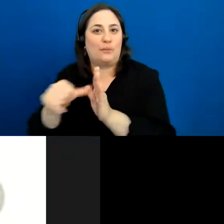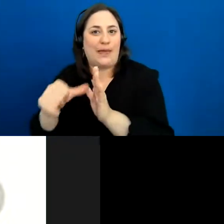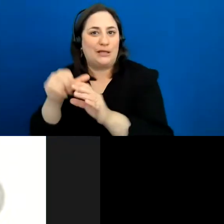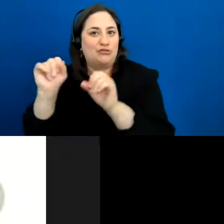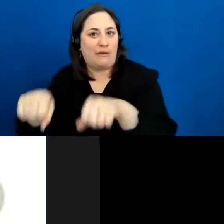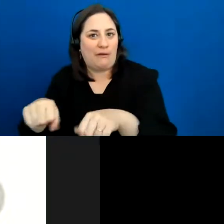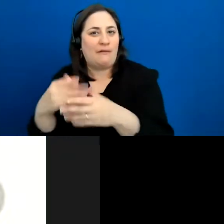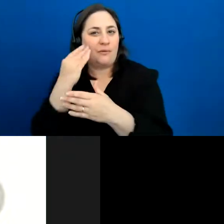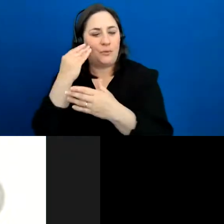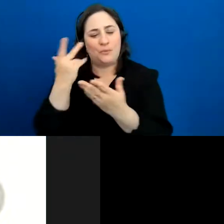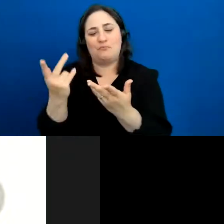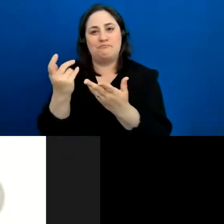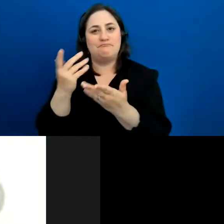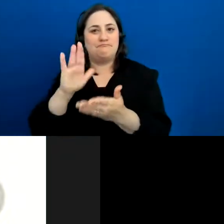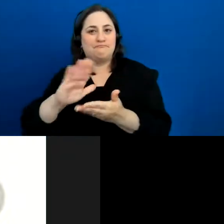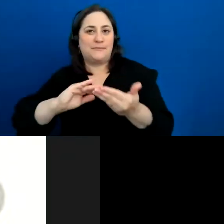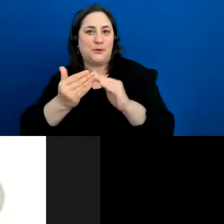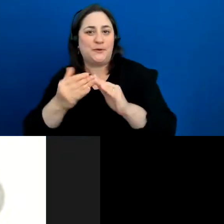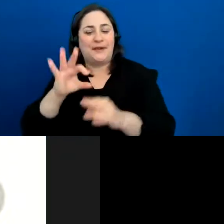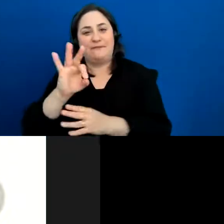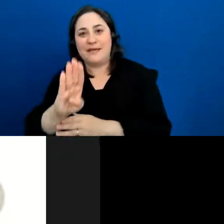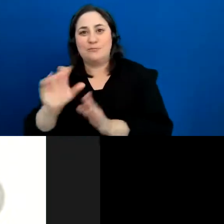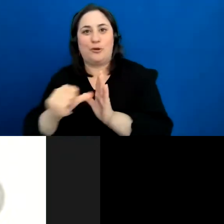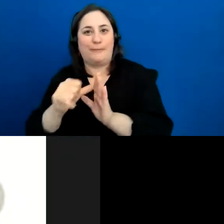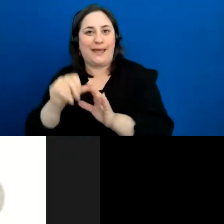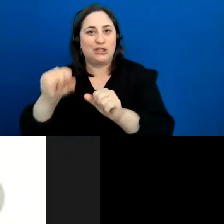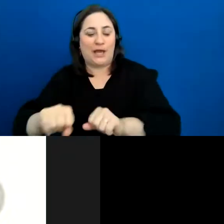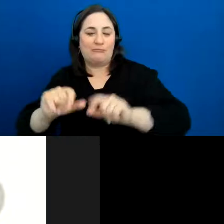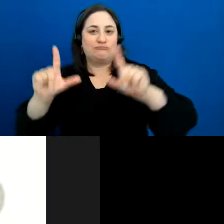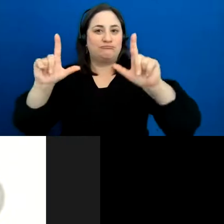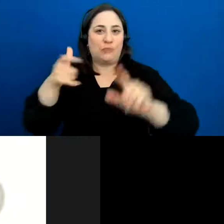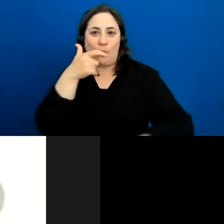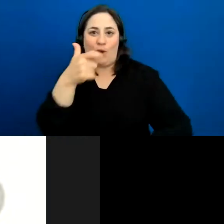their community Facebook page and at least watch it live on there, and still be able